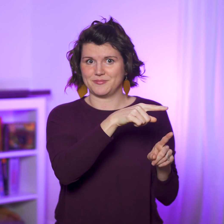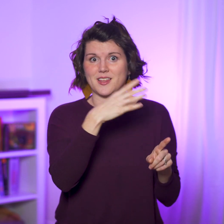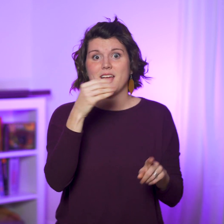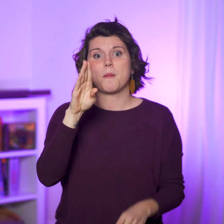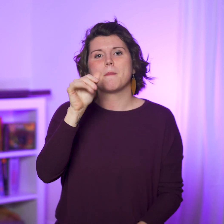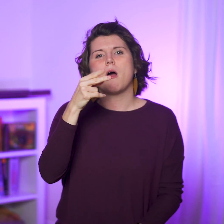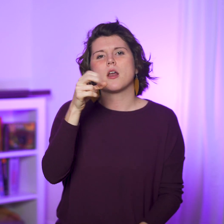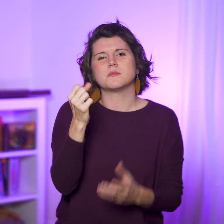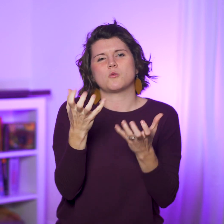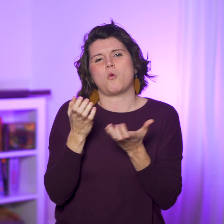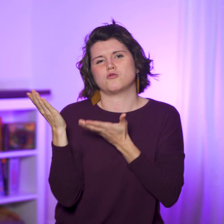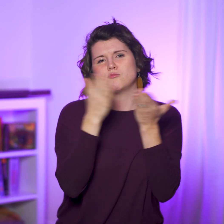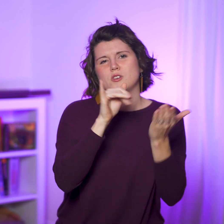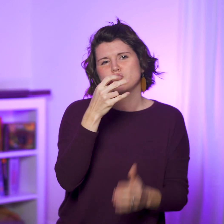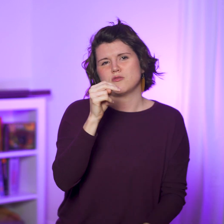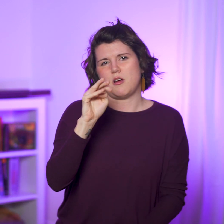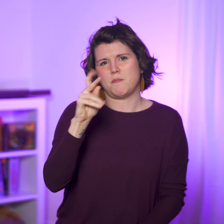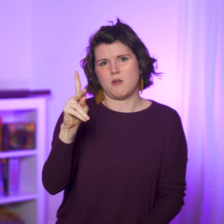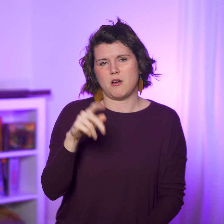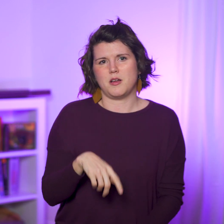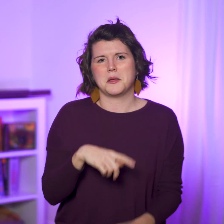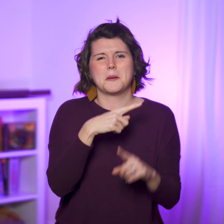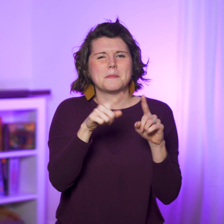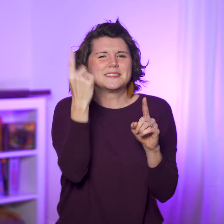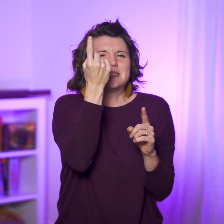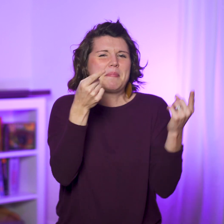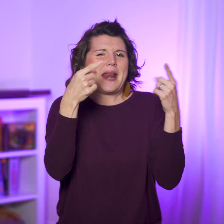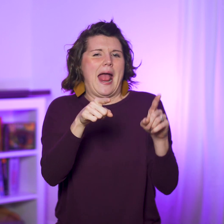and Barnabas wants to bring John Mark, but something happened